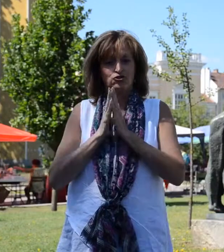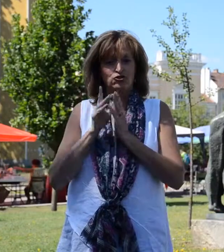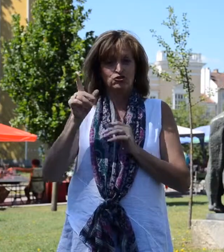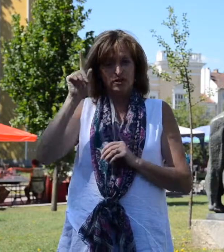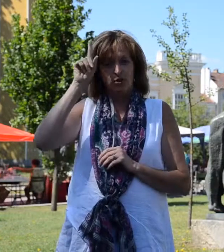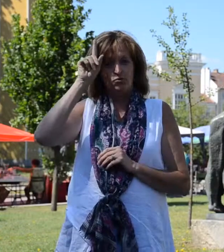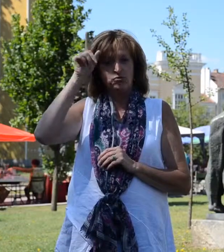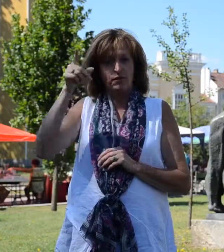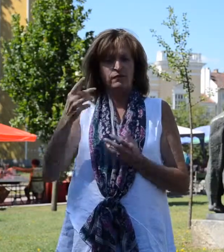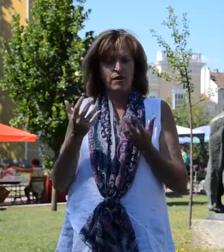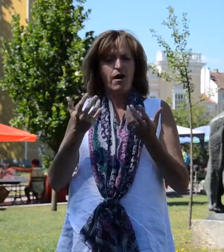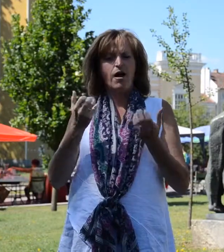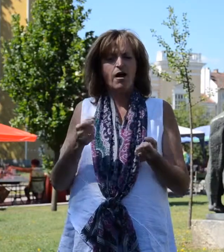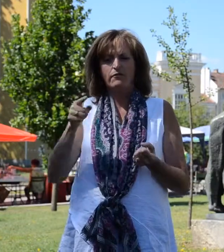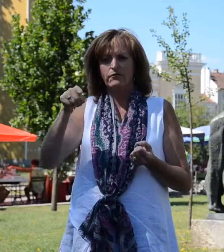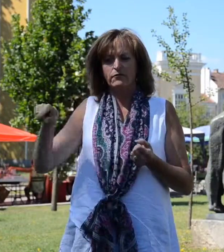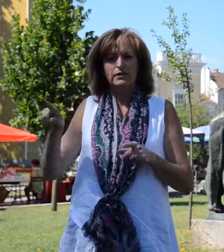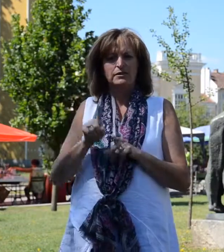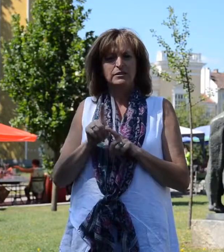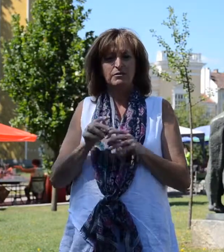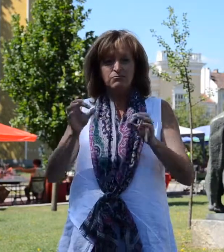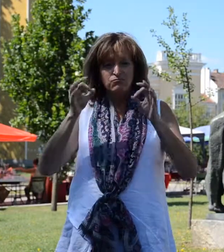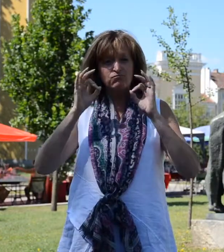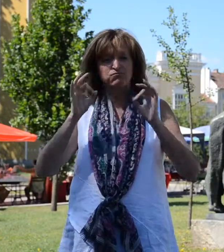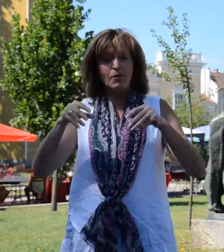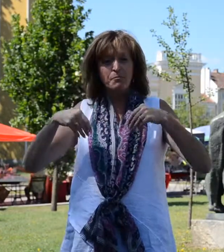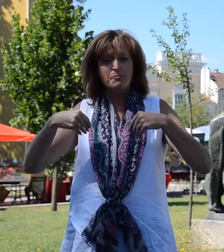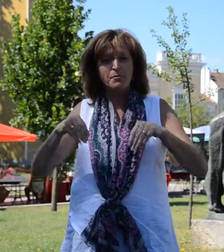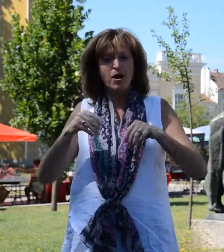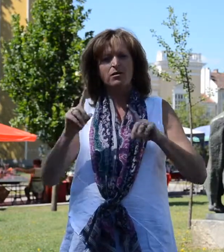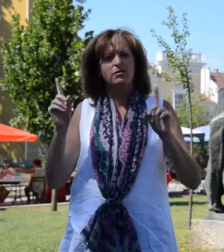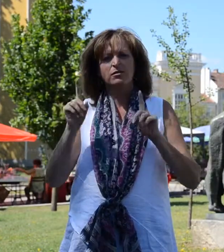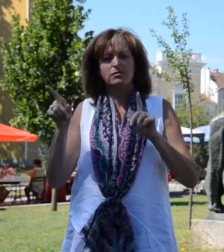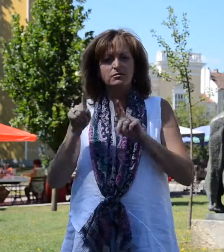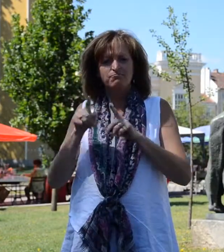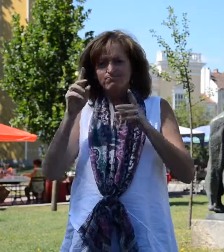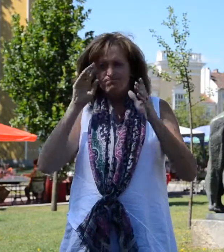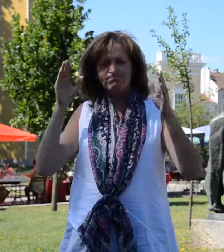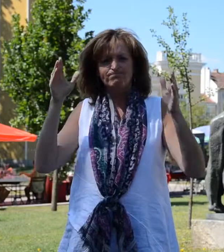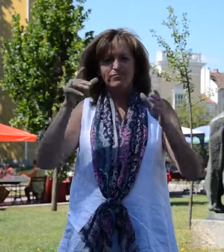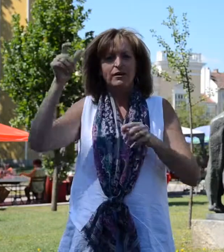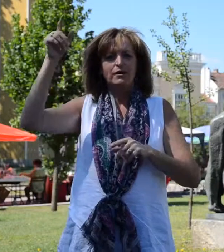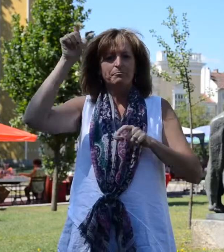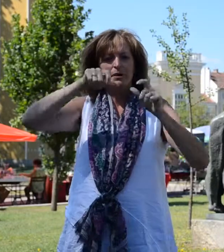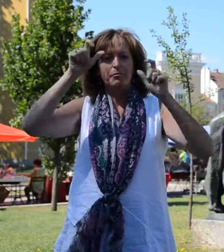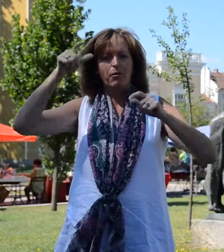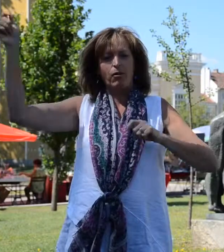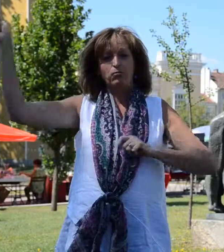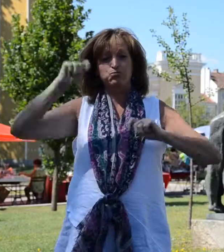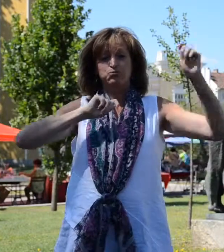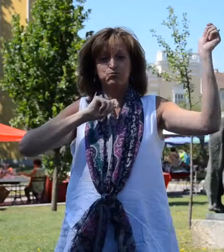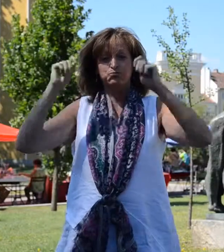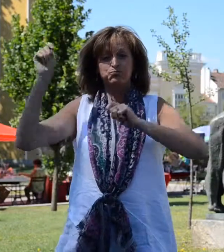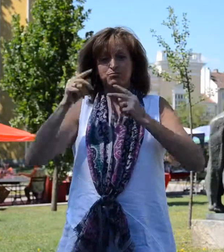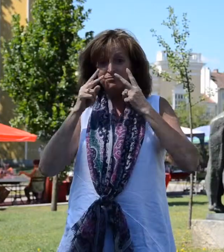Near the Alexander Nevski Cathedral in Sofia, an informal flea market, aimed directly to the tourists